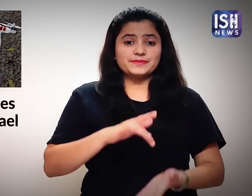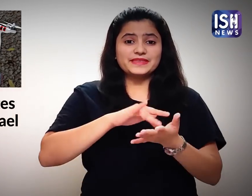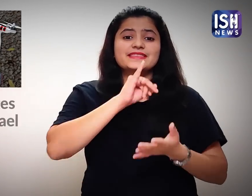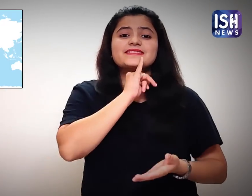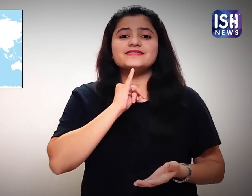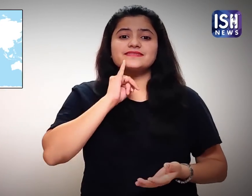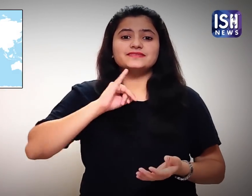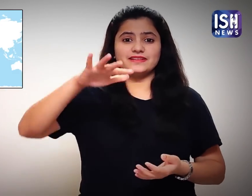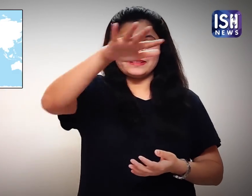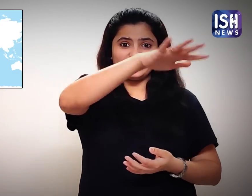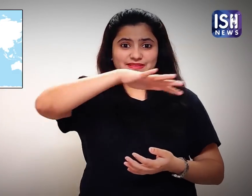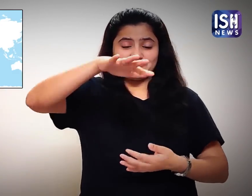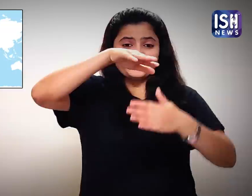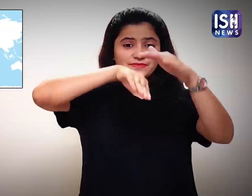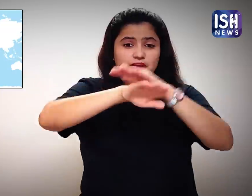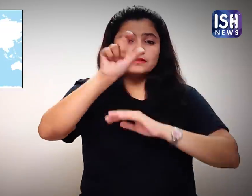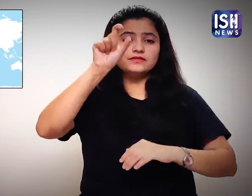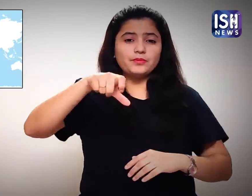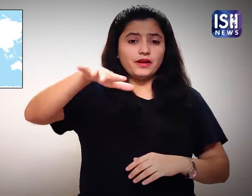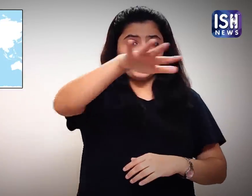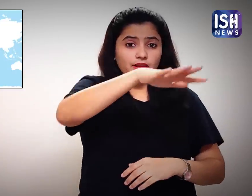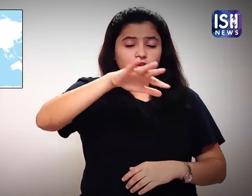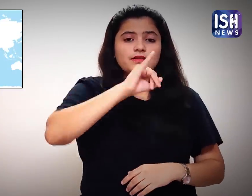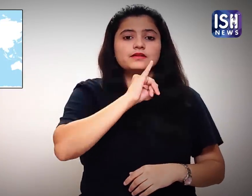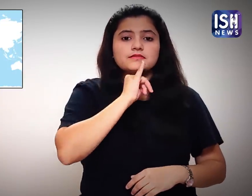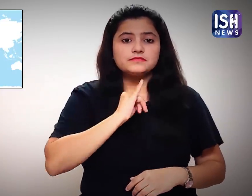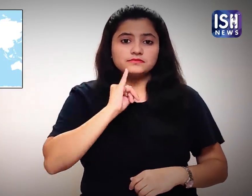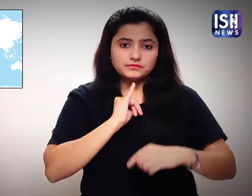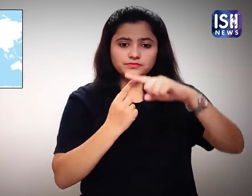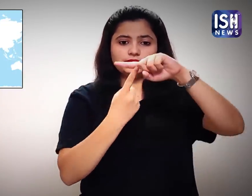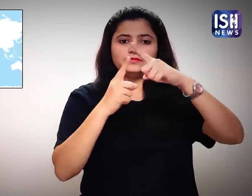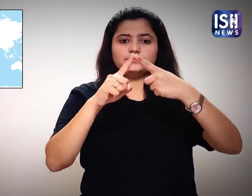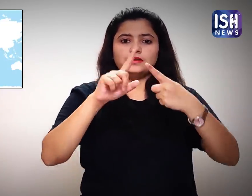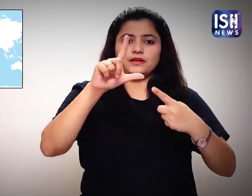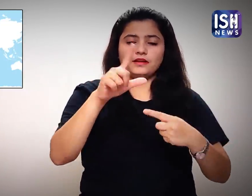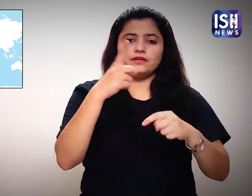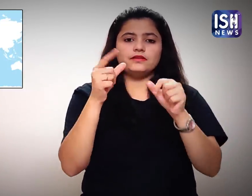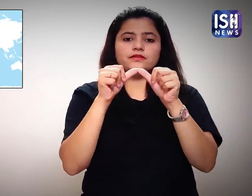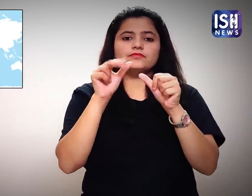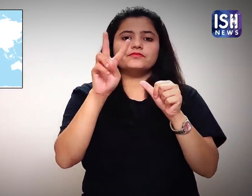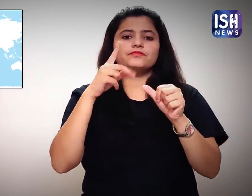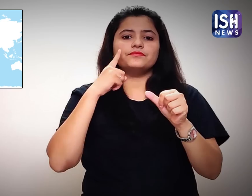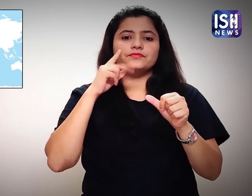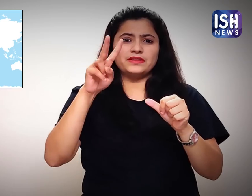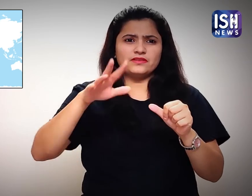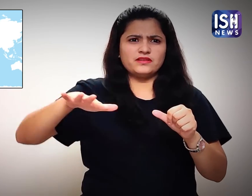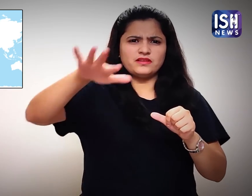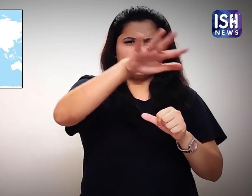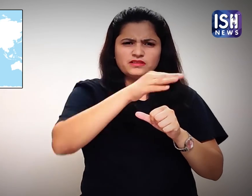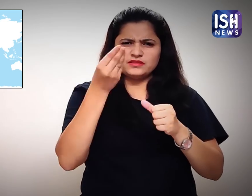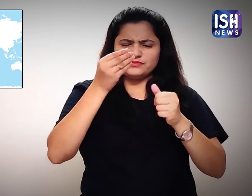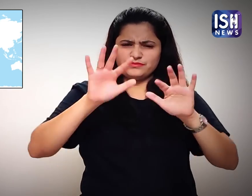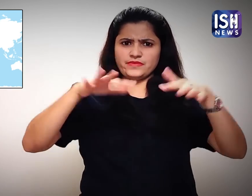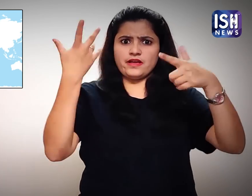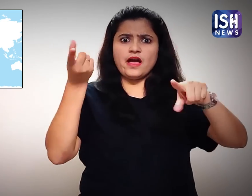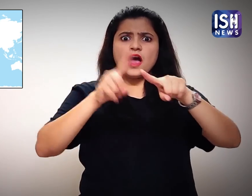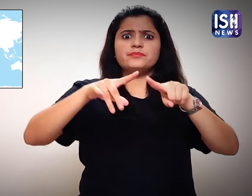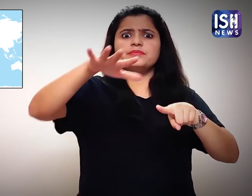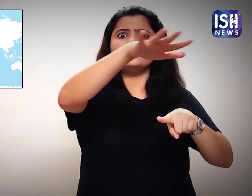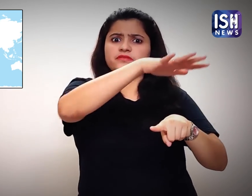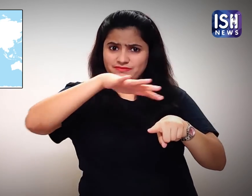The residents Tel Aviv - capital of Israel- saw an unusual incident.